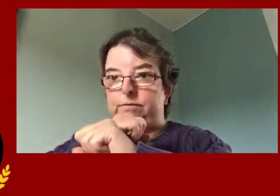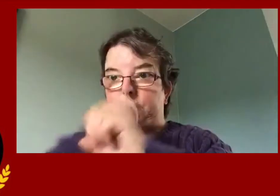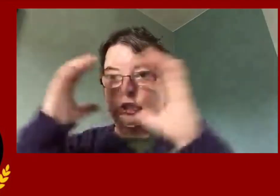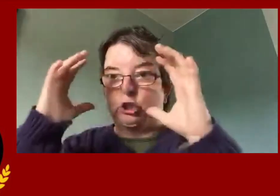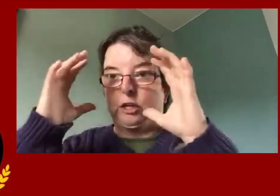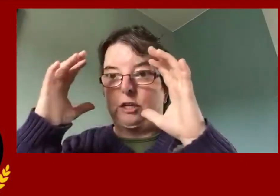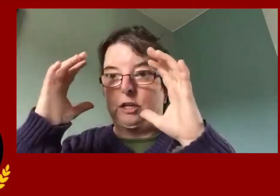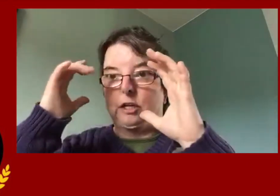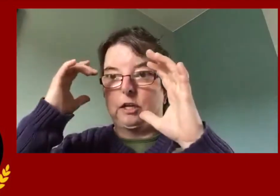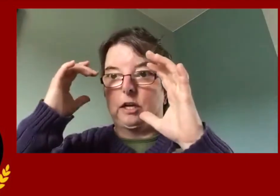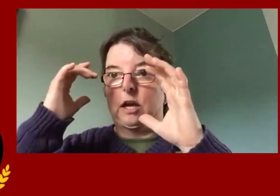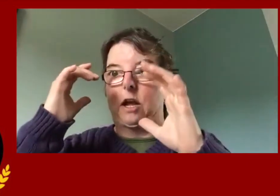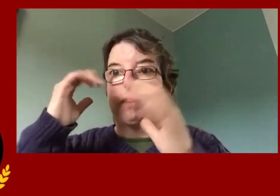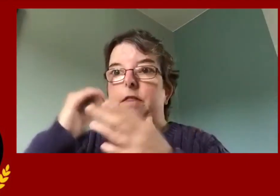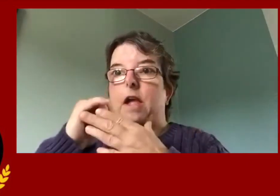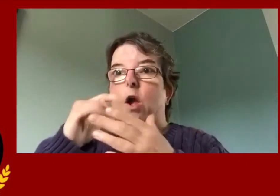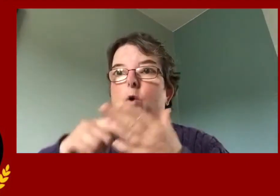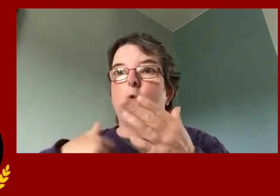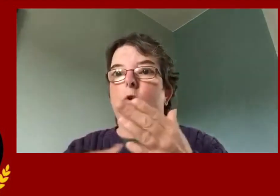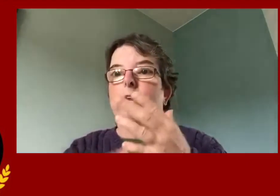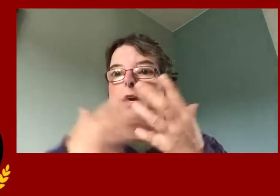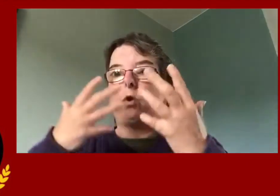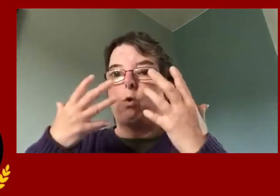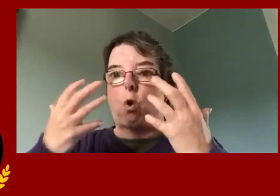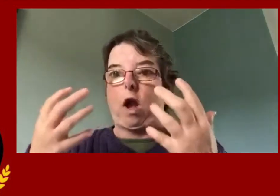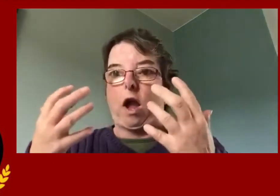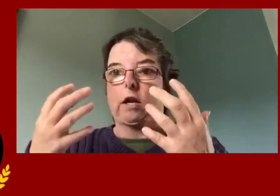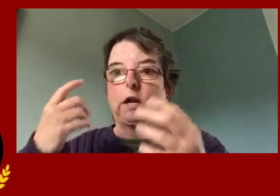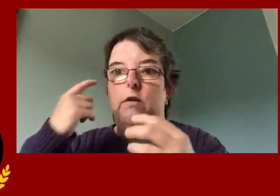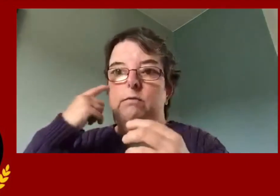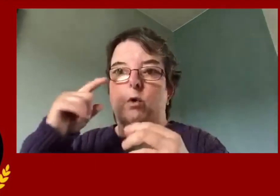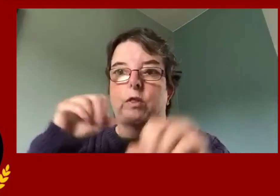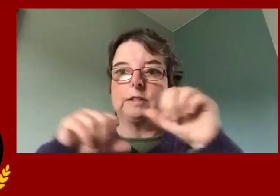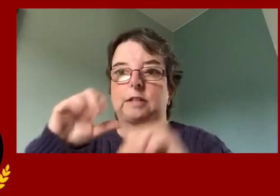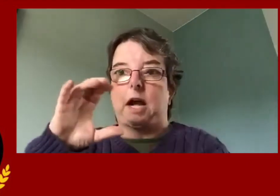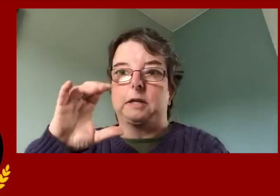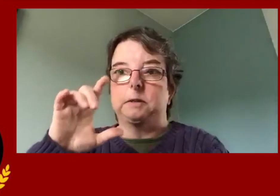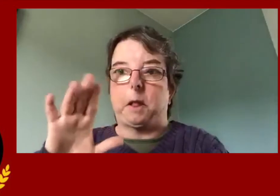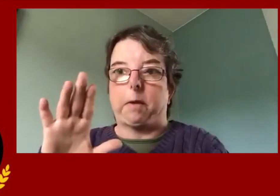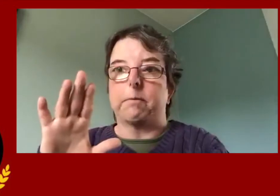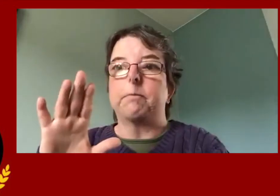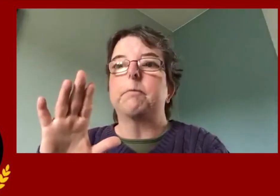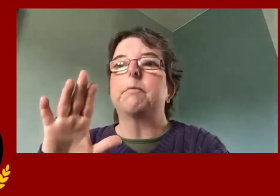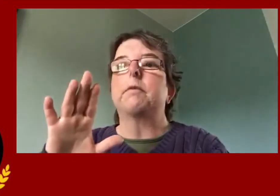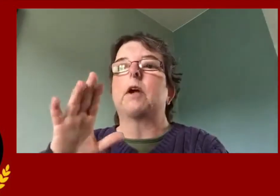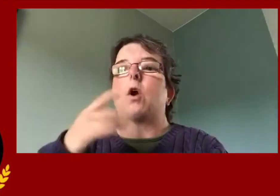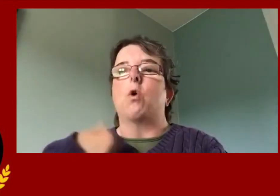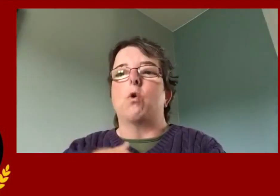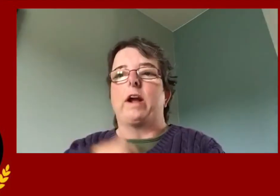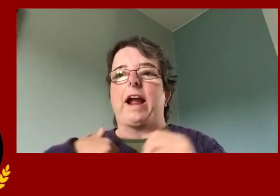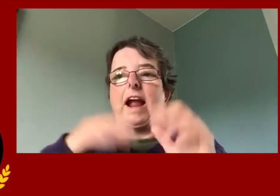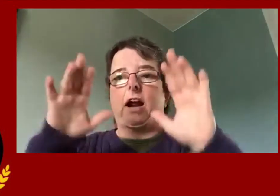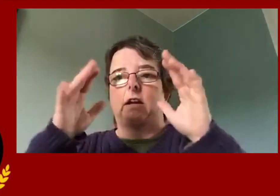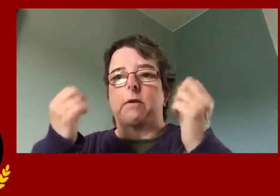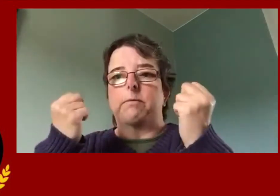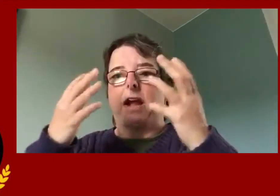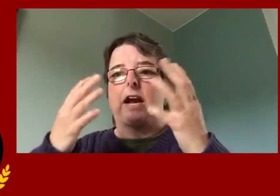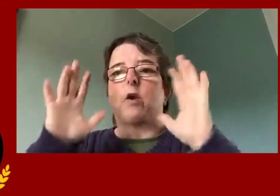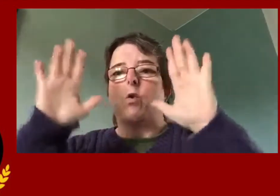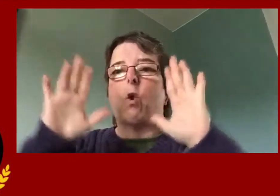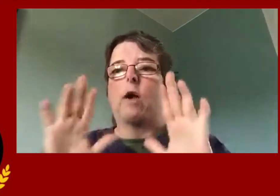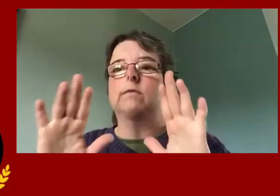We developed our vision of what we wanted for the Science Club.